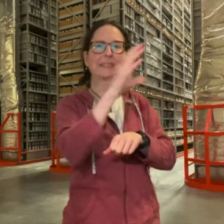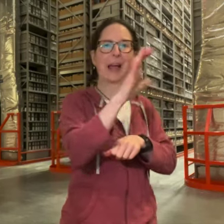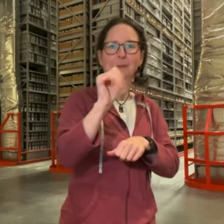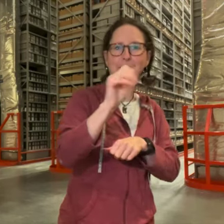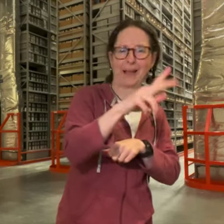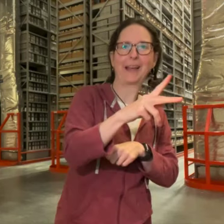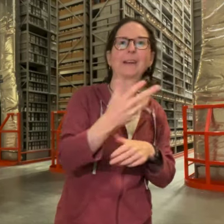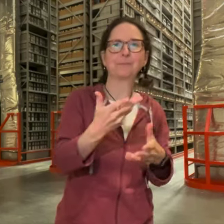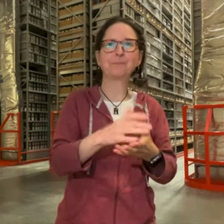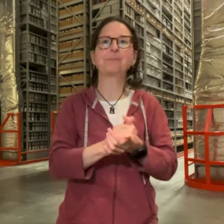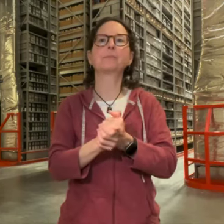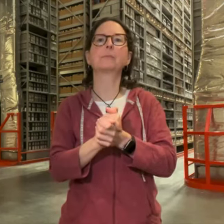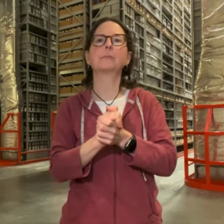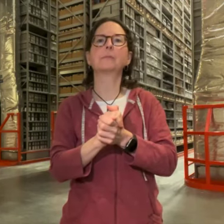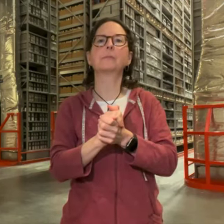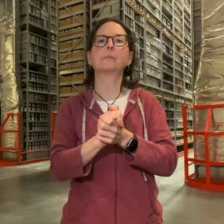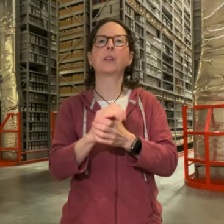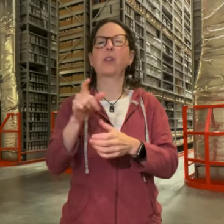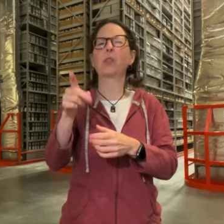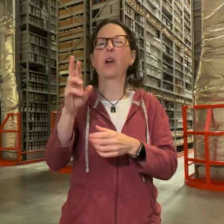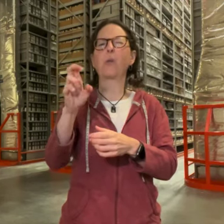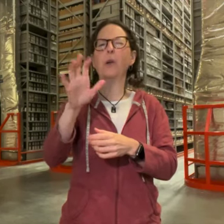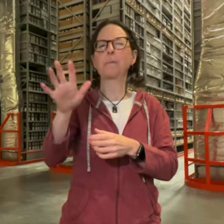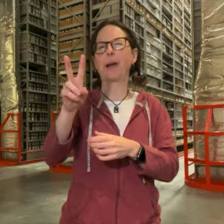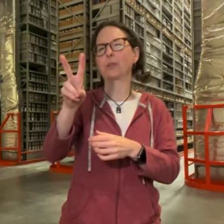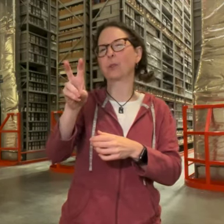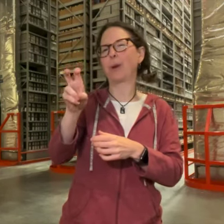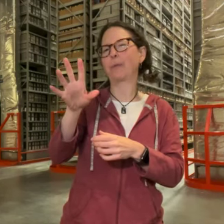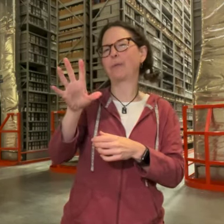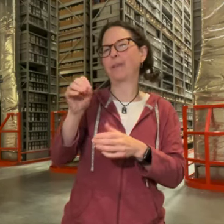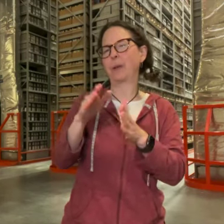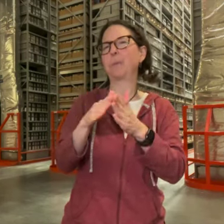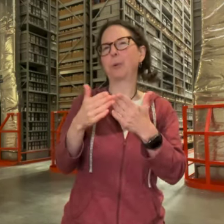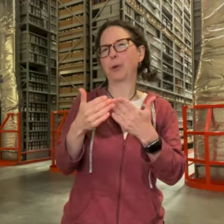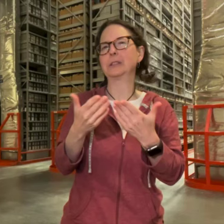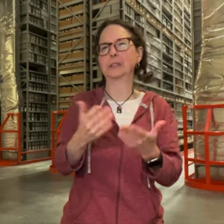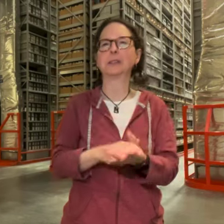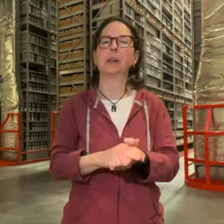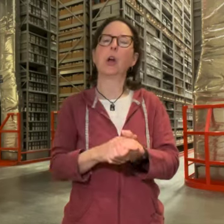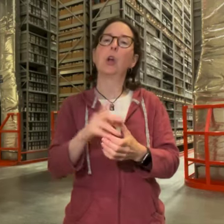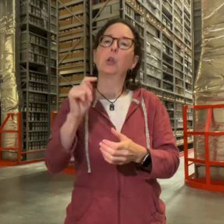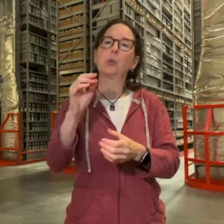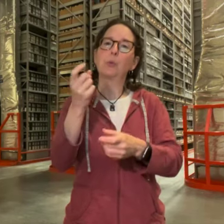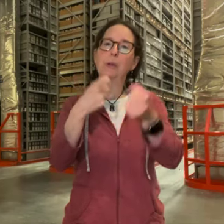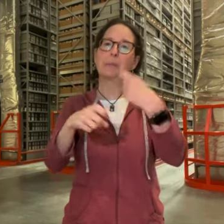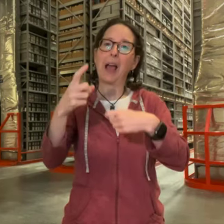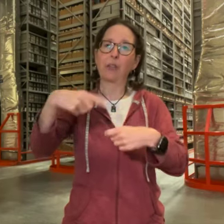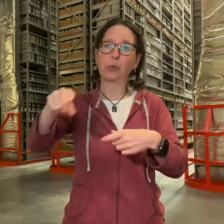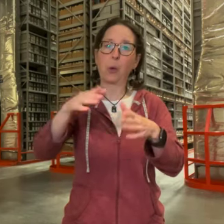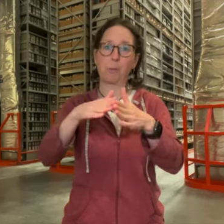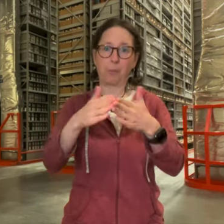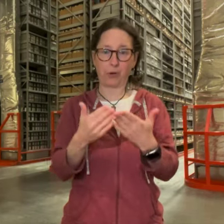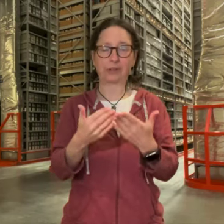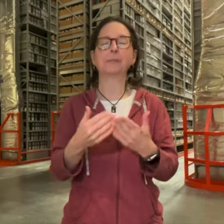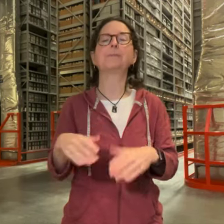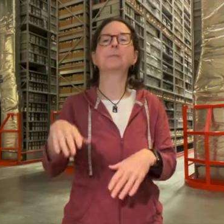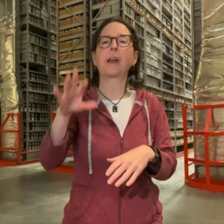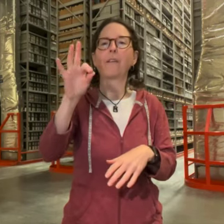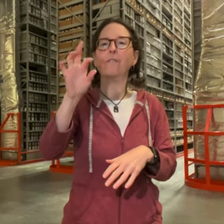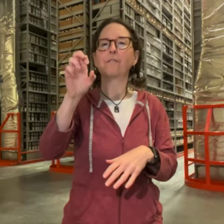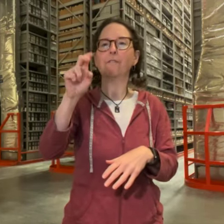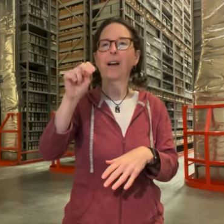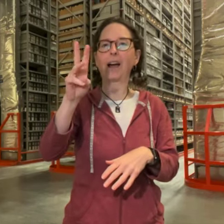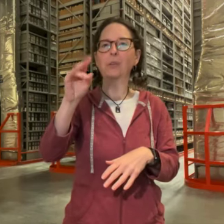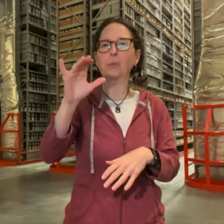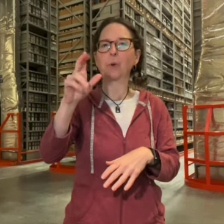to them there were about 250 books to replace those books fenwick library sent us about 115